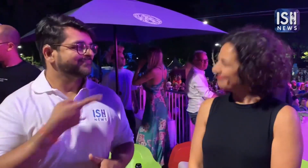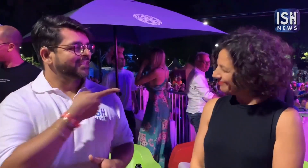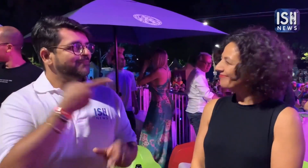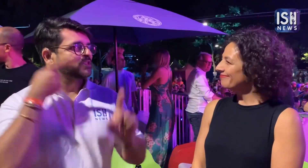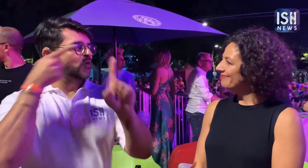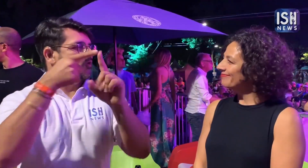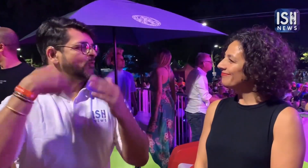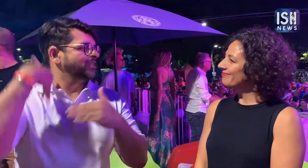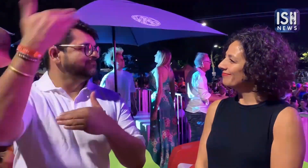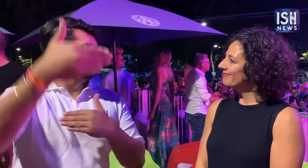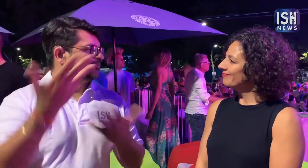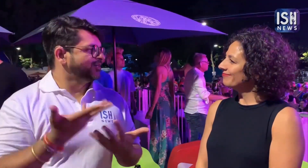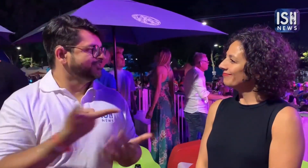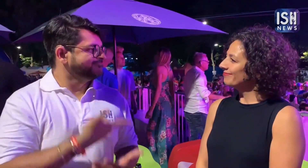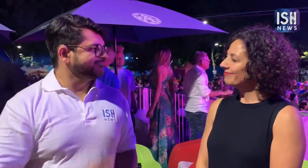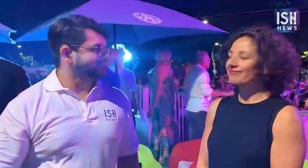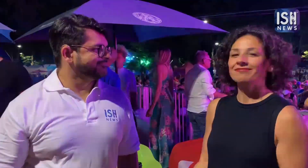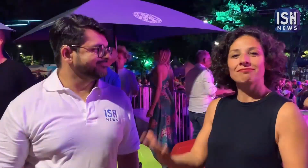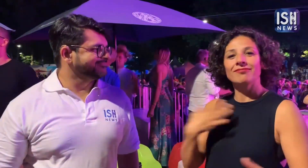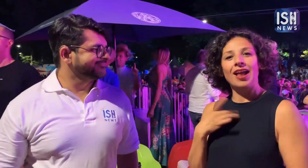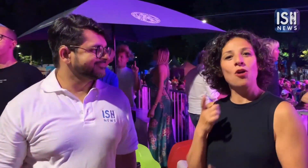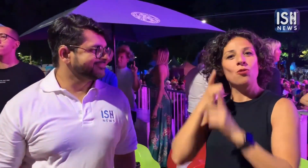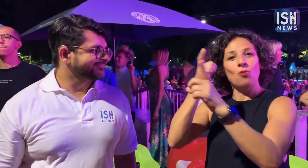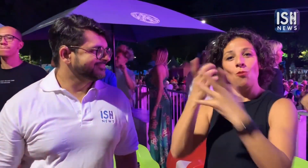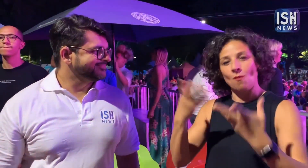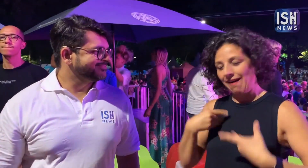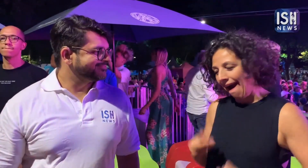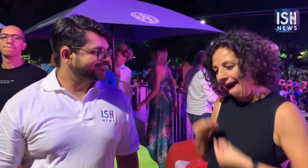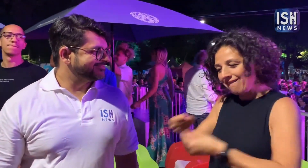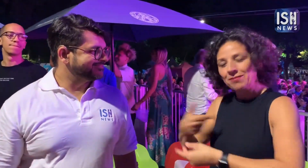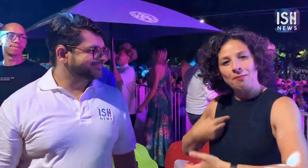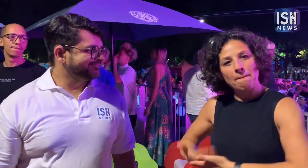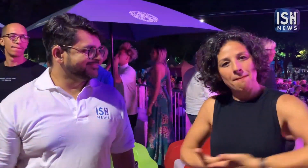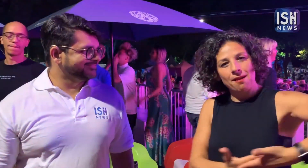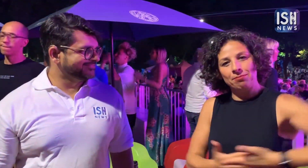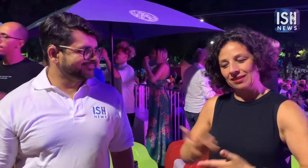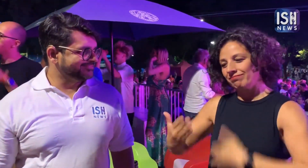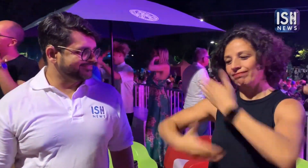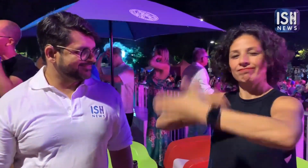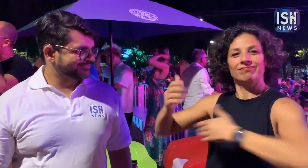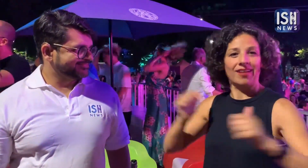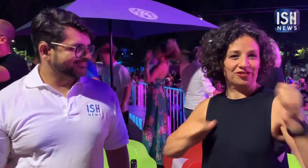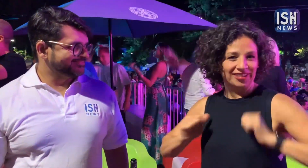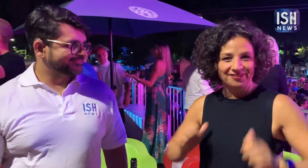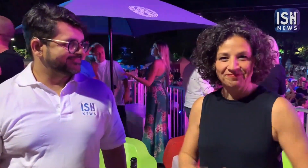What is your goal for the future? My goal is to pass down my performance skills to my children.